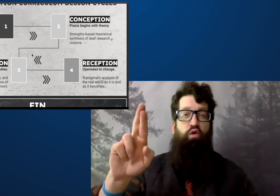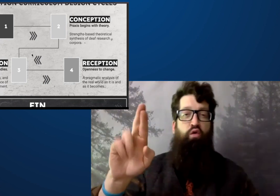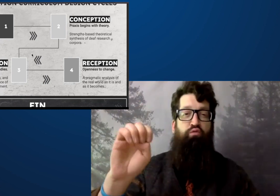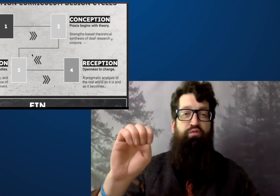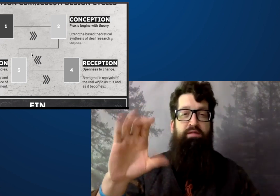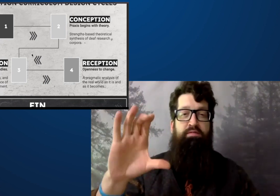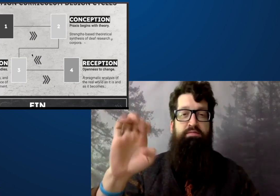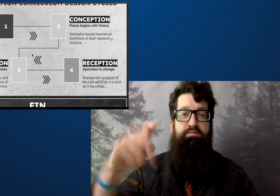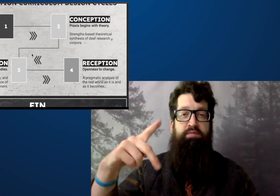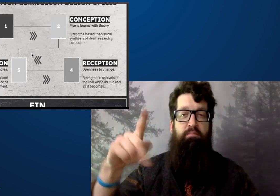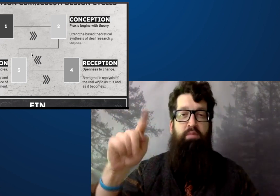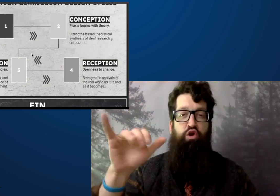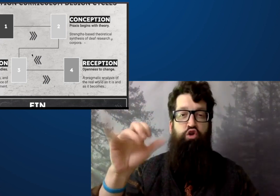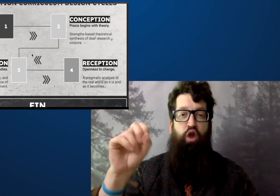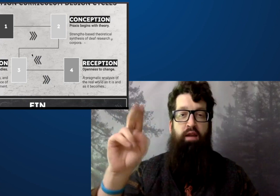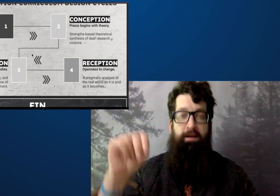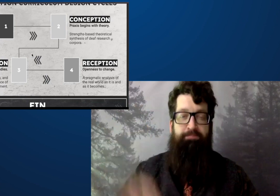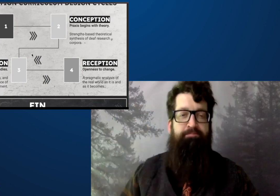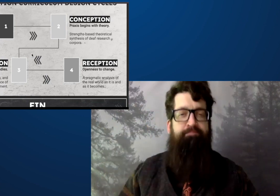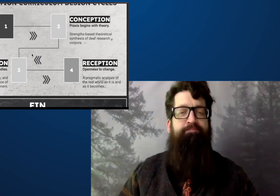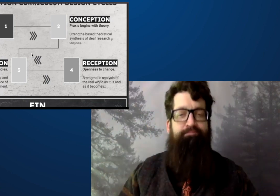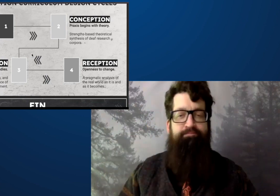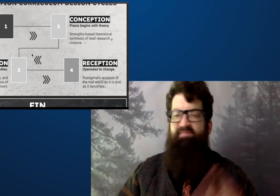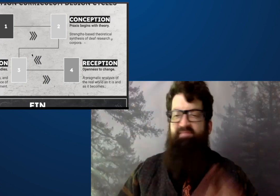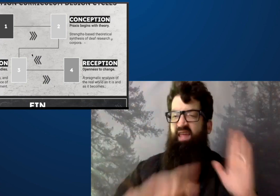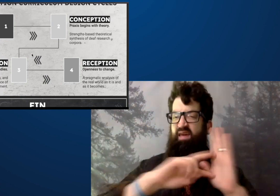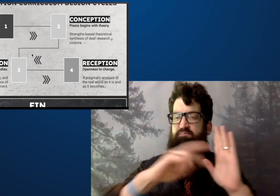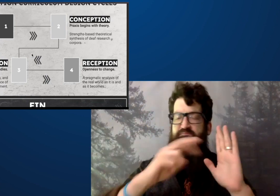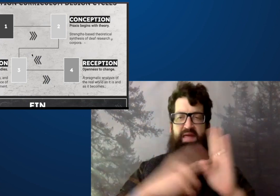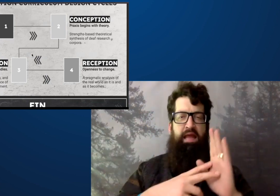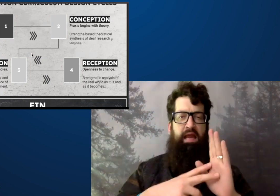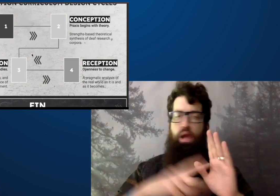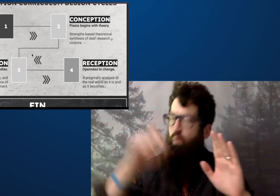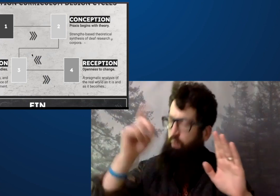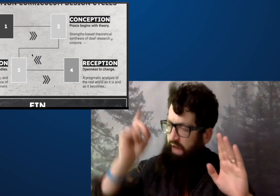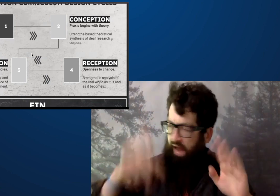The fourth of this cycle is reception.